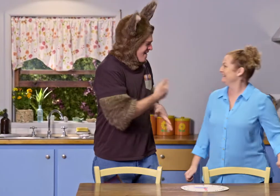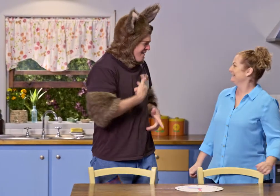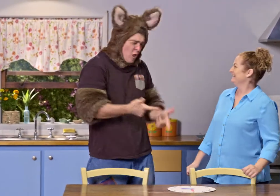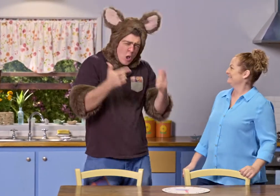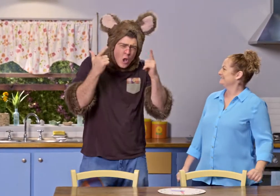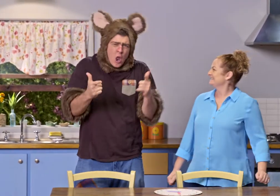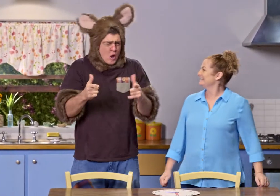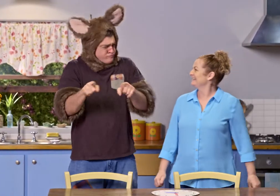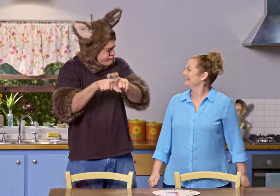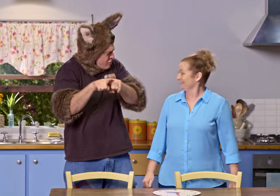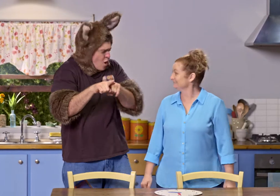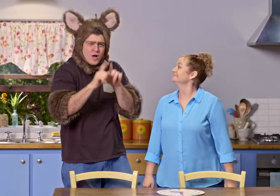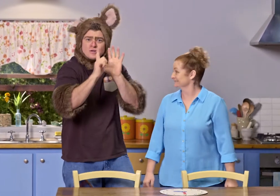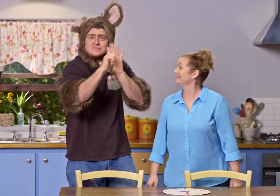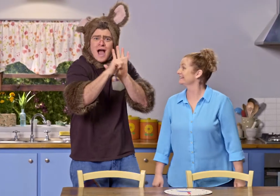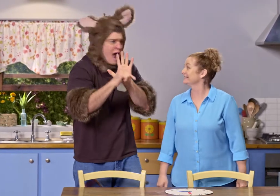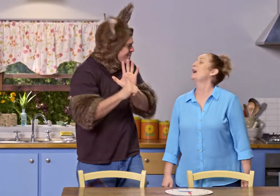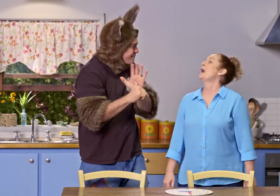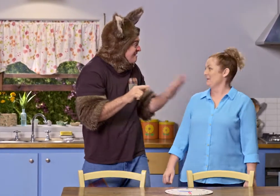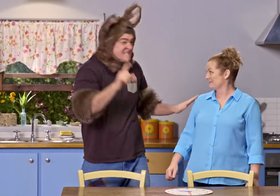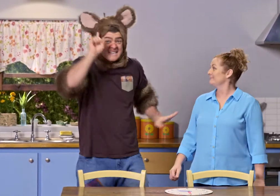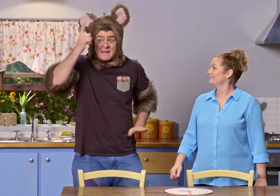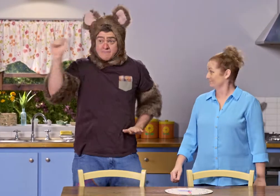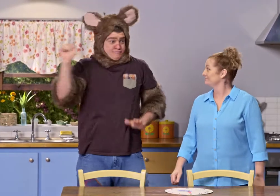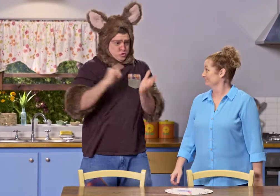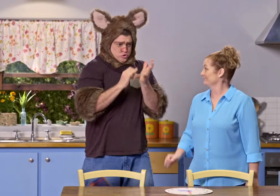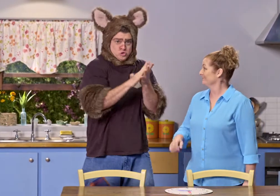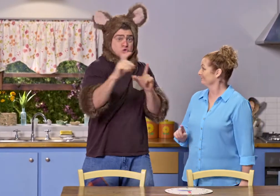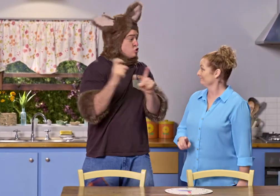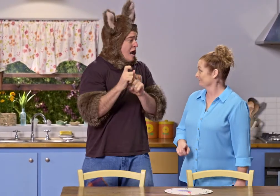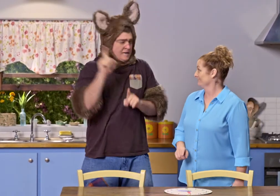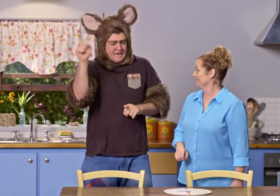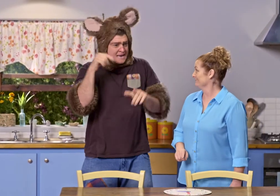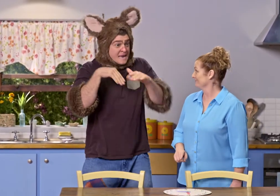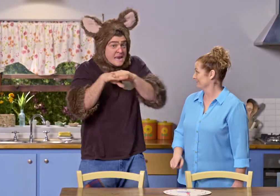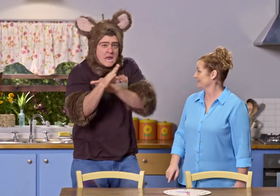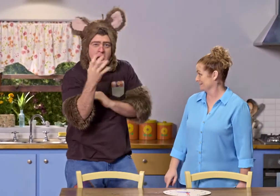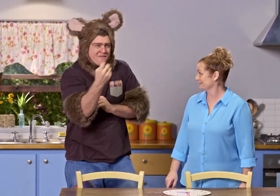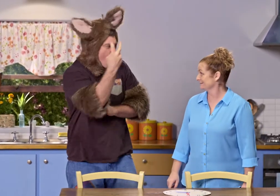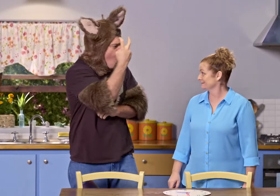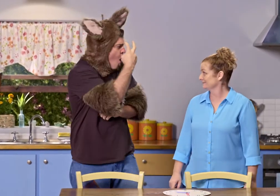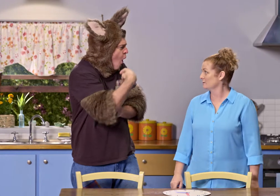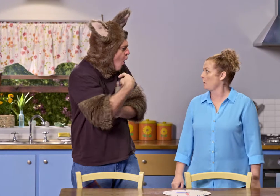Sally, I learned so much about time. In Skip's shed, he has a very old clock that he showed me.